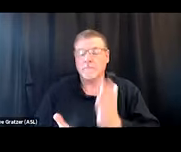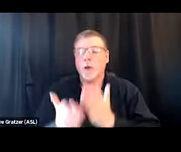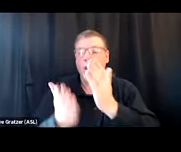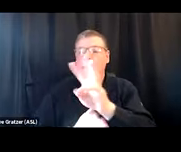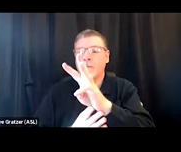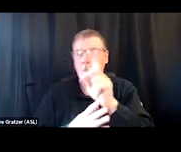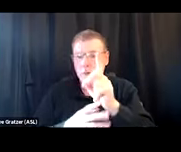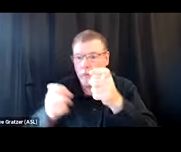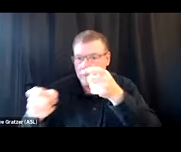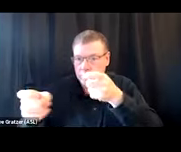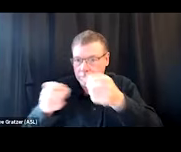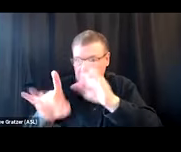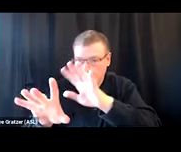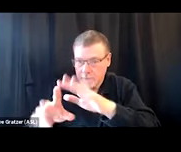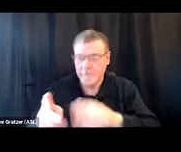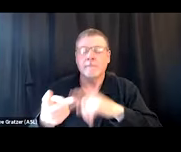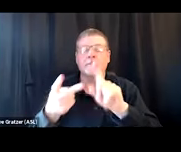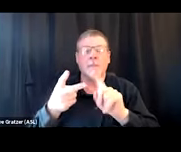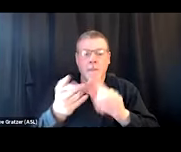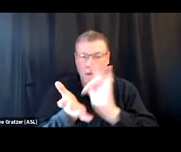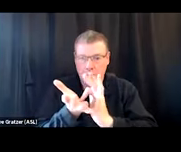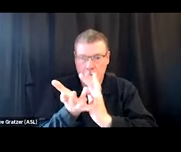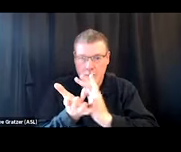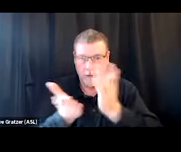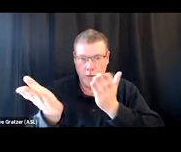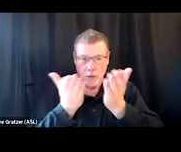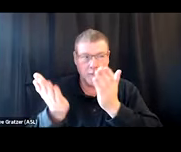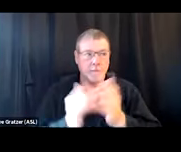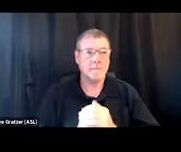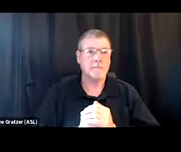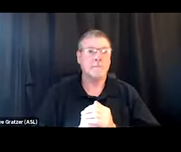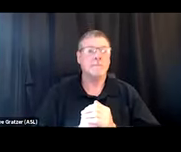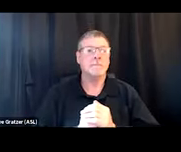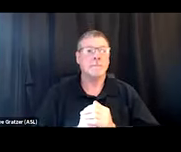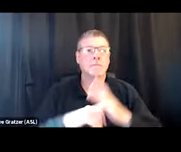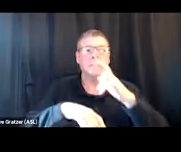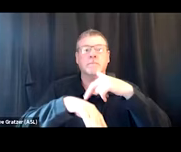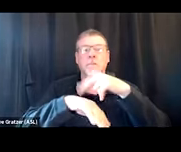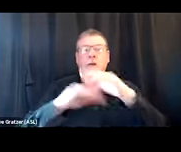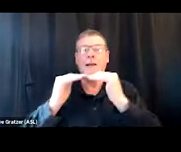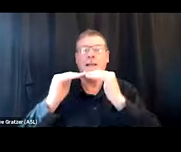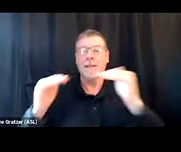but also medical services, you might hear this referred to as, like, a Level 4 in your community,